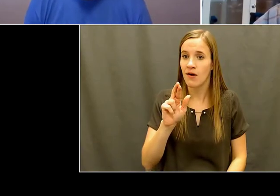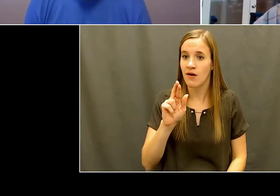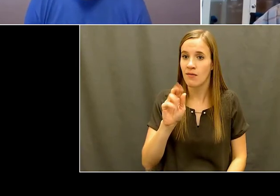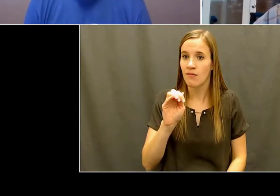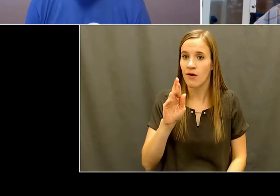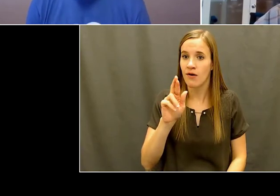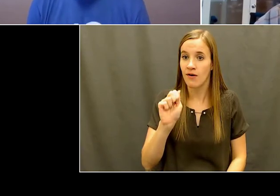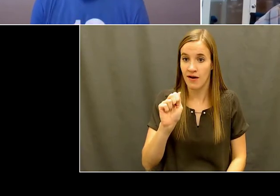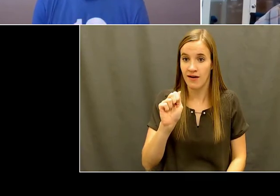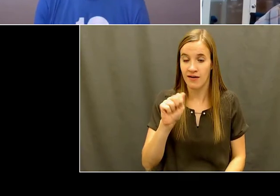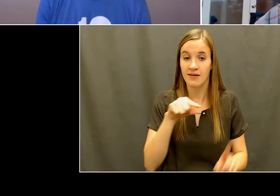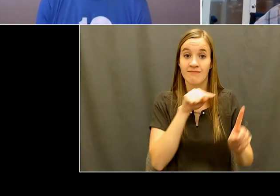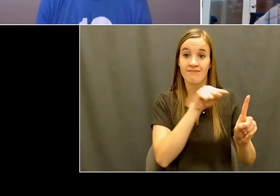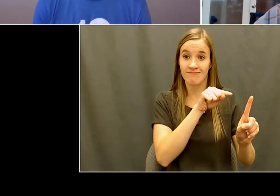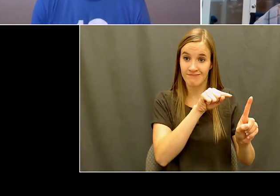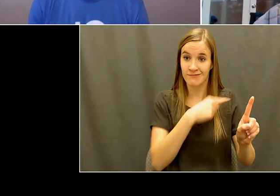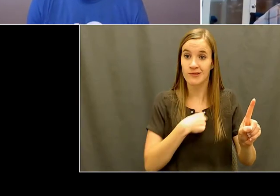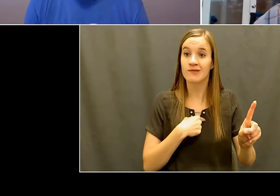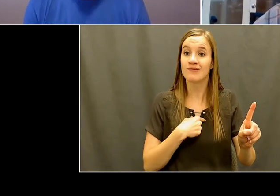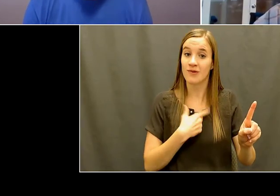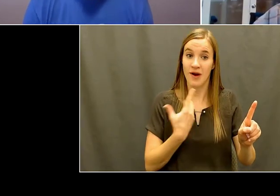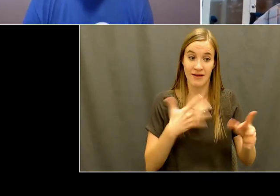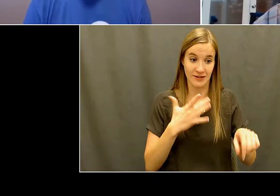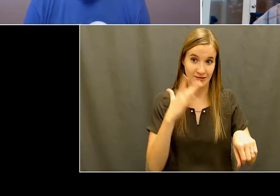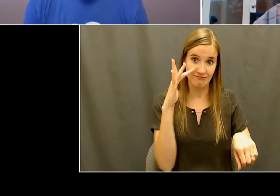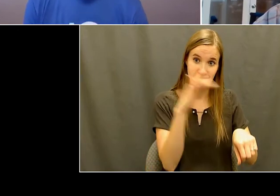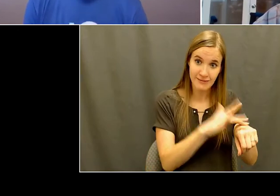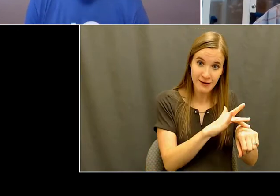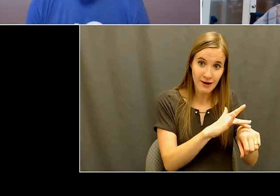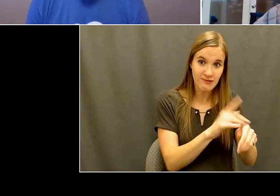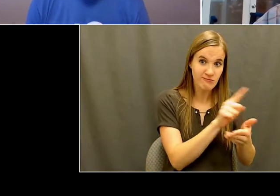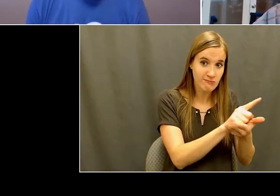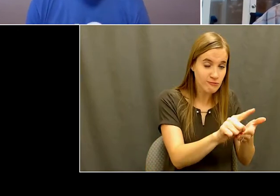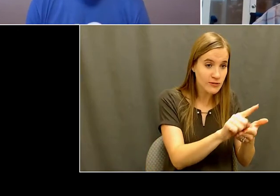separate weeks down there, just helping, working, taking